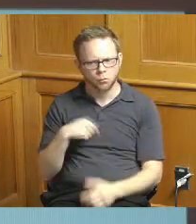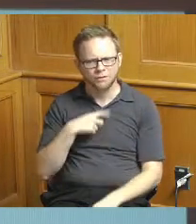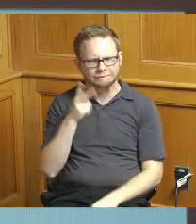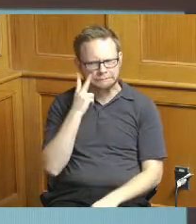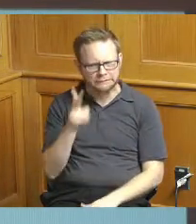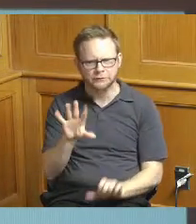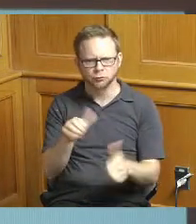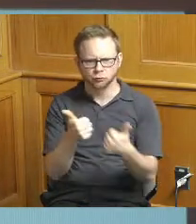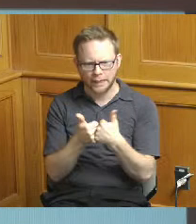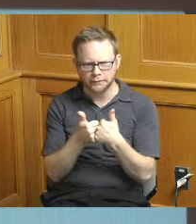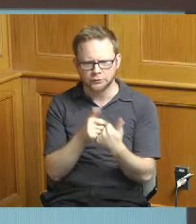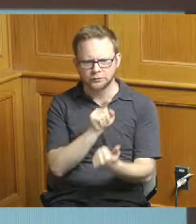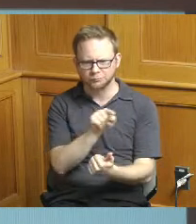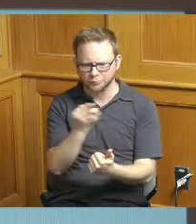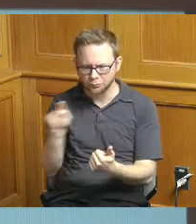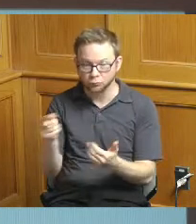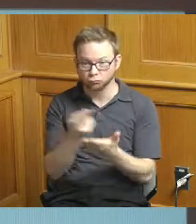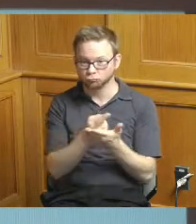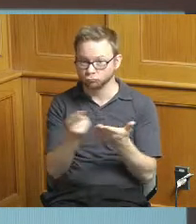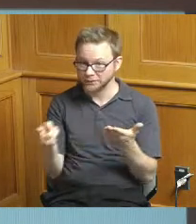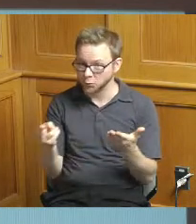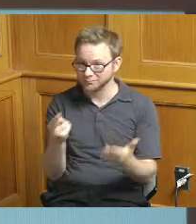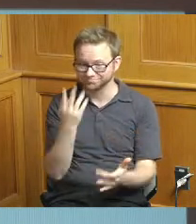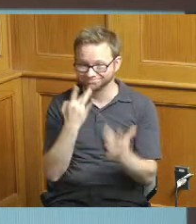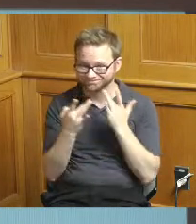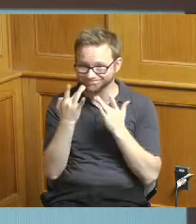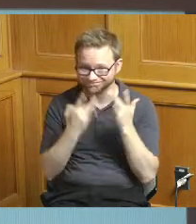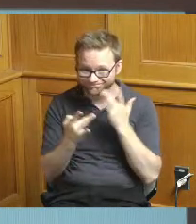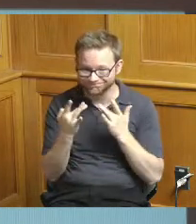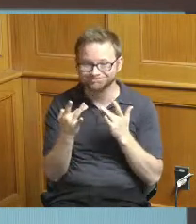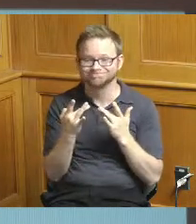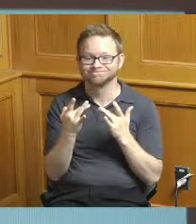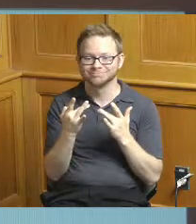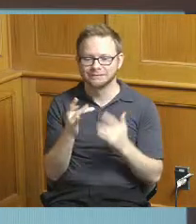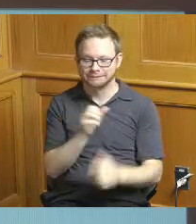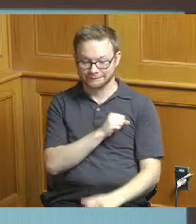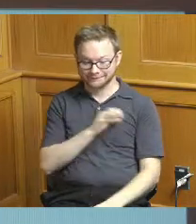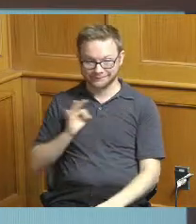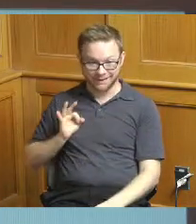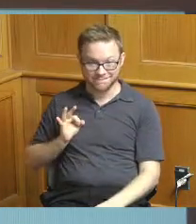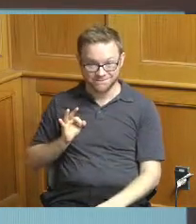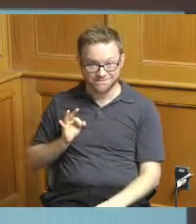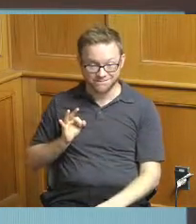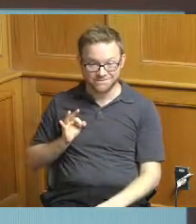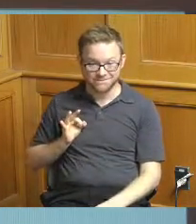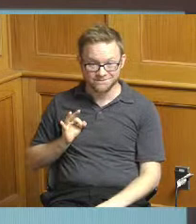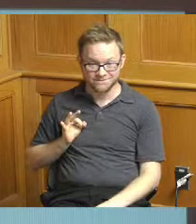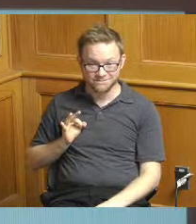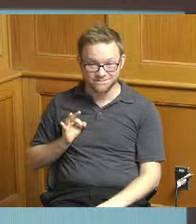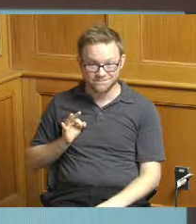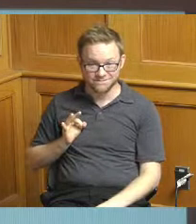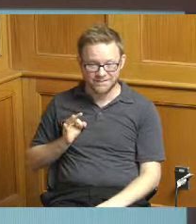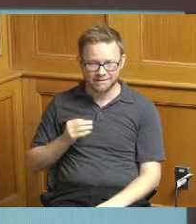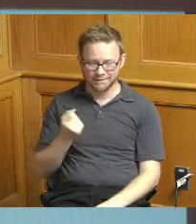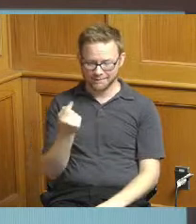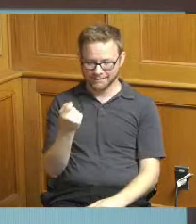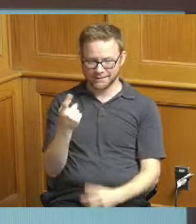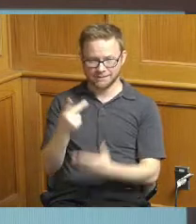from a resource standpoint and our current staffing we we have 11 project managers so you